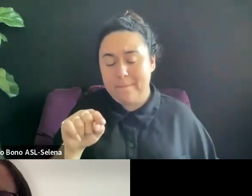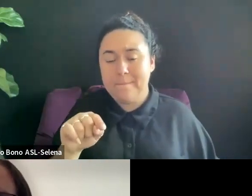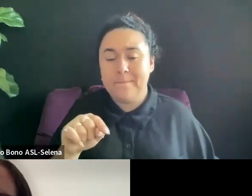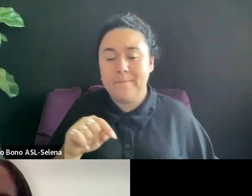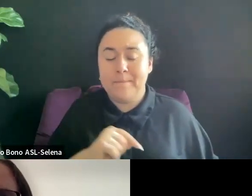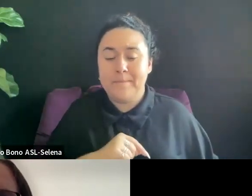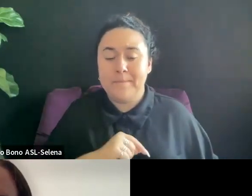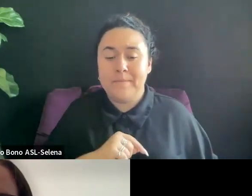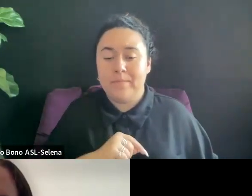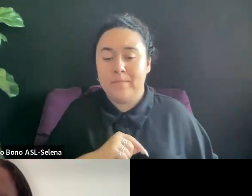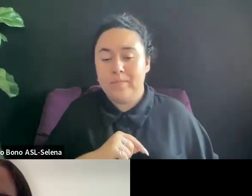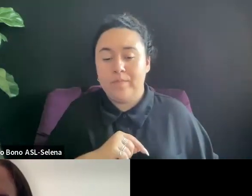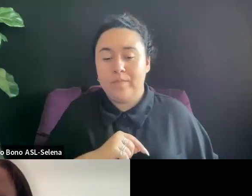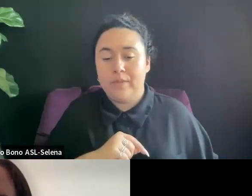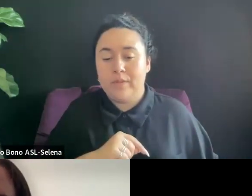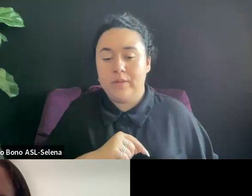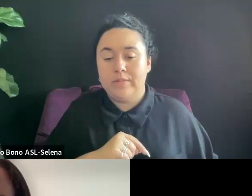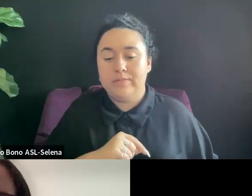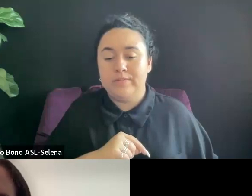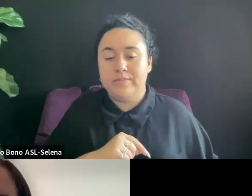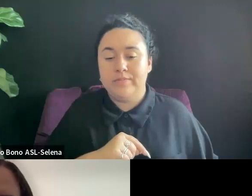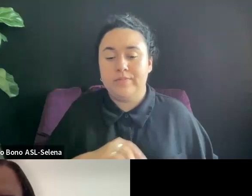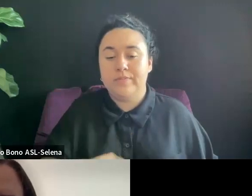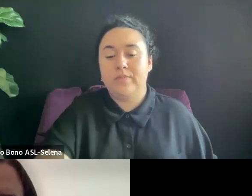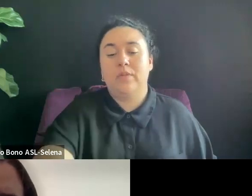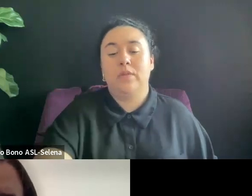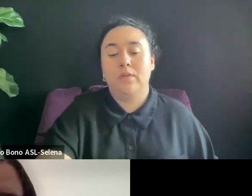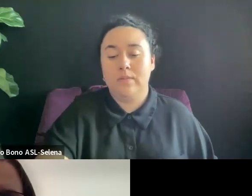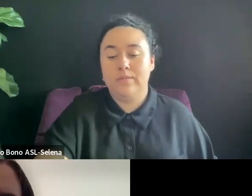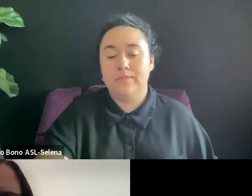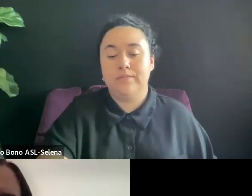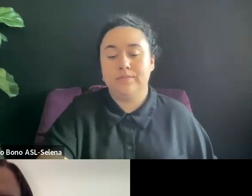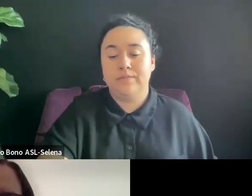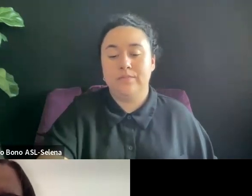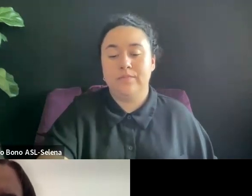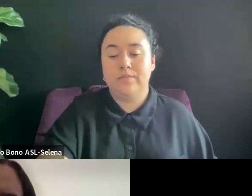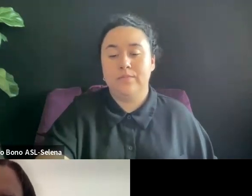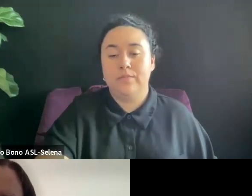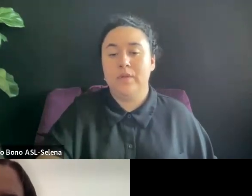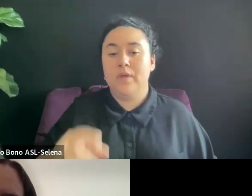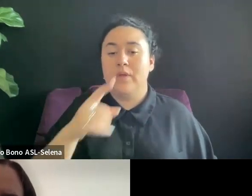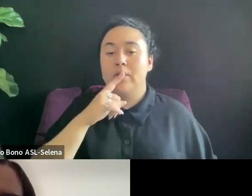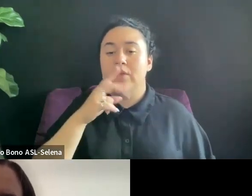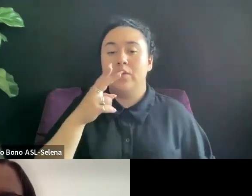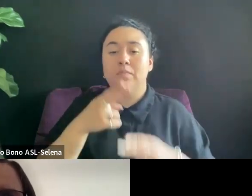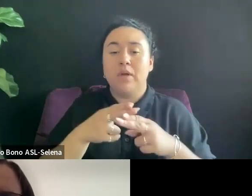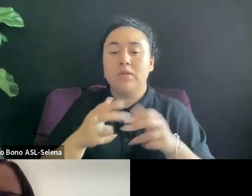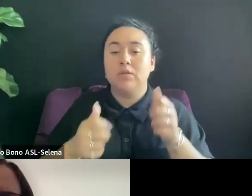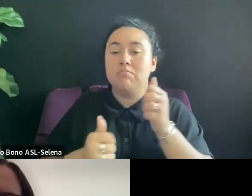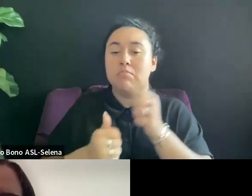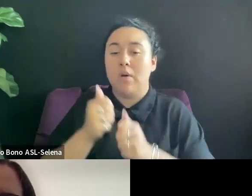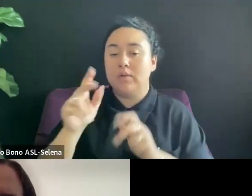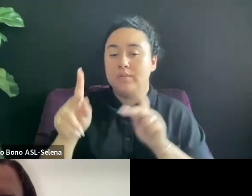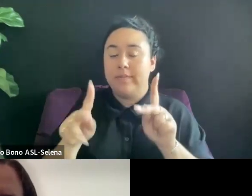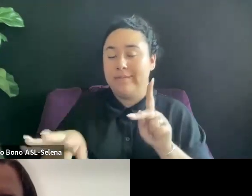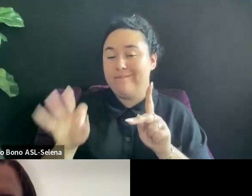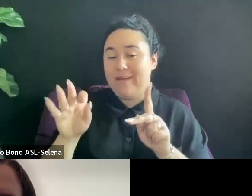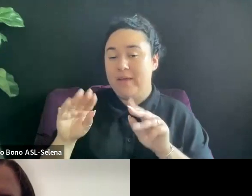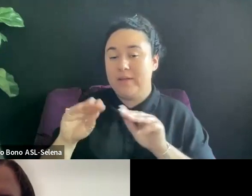MENTIONED MOST PEOPLE FIND DISTRIBUTORS AND SALES AGENTS AT FESTIVALS. I WOULD LOVE TO HEAR YOUR